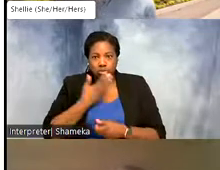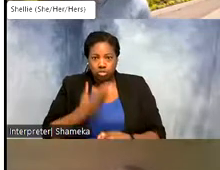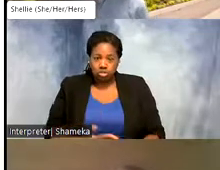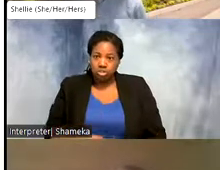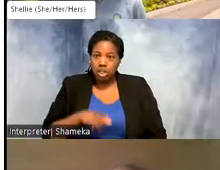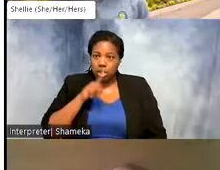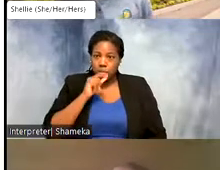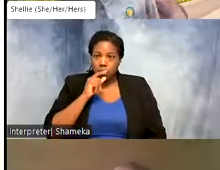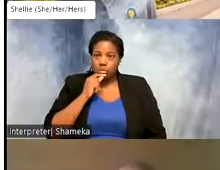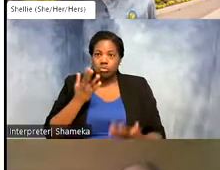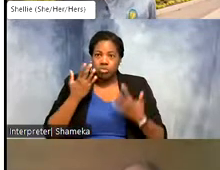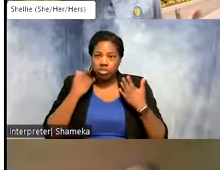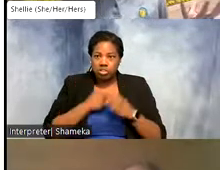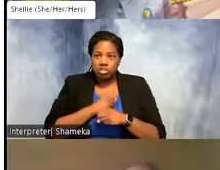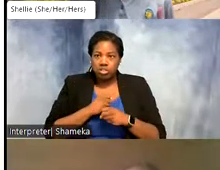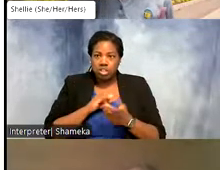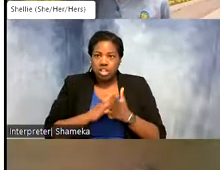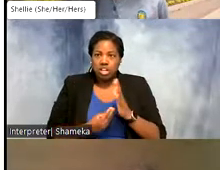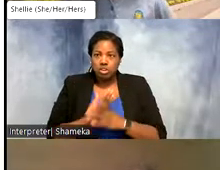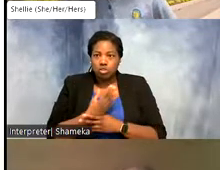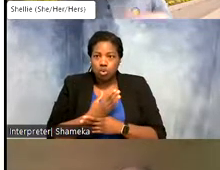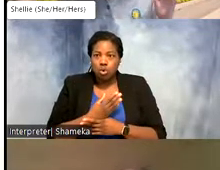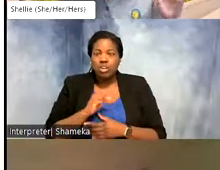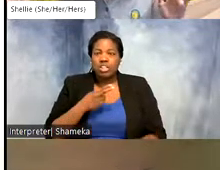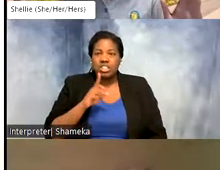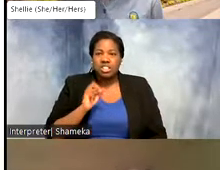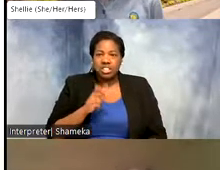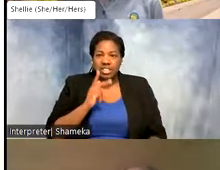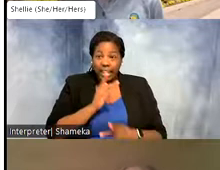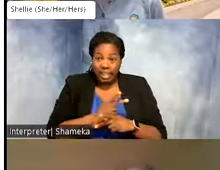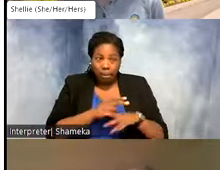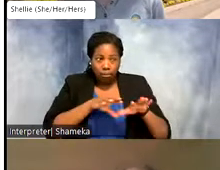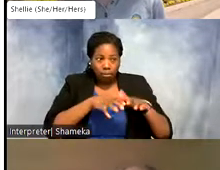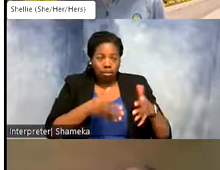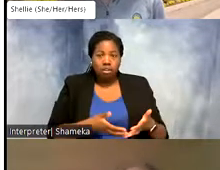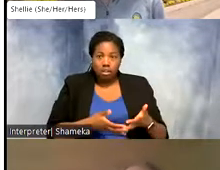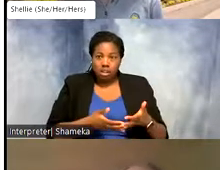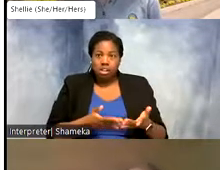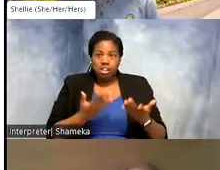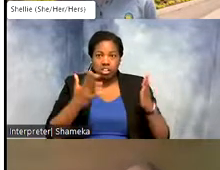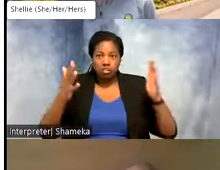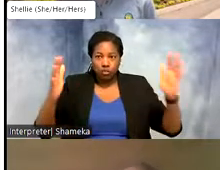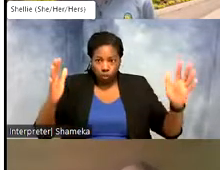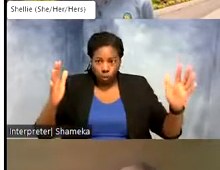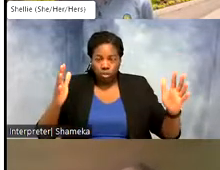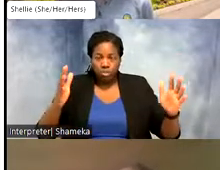coffee is coffee that's grown in shade so they keep those forest canopies which helps promote all